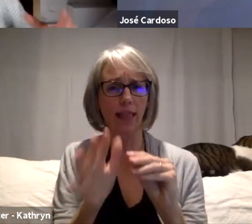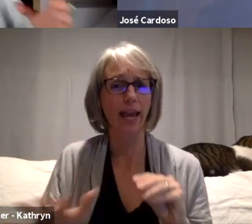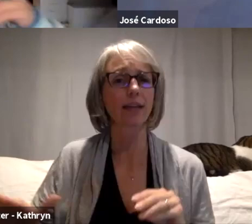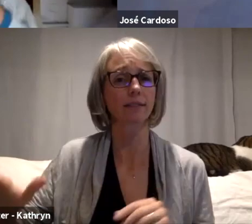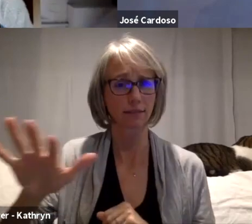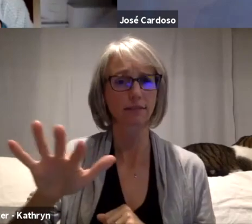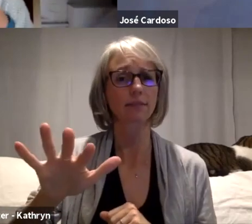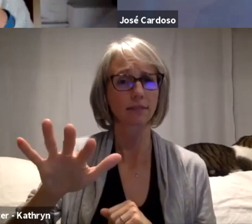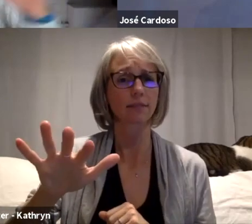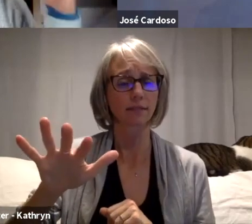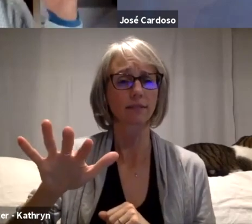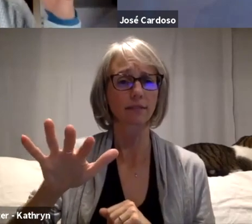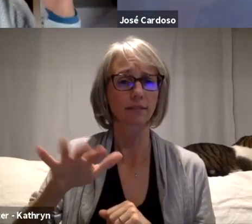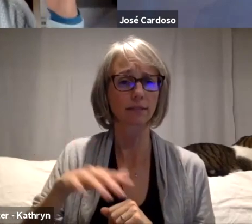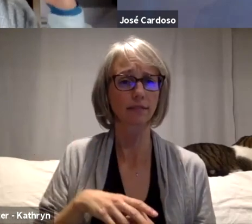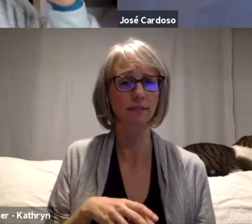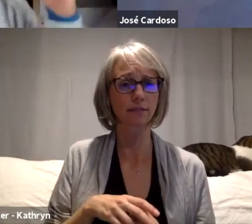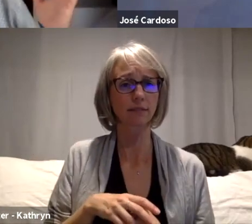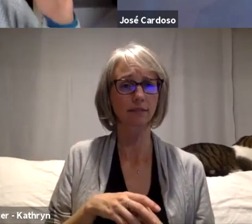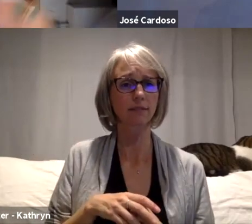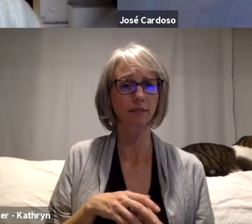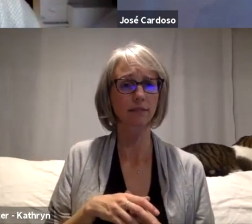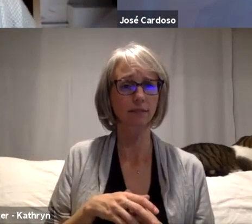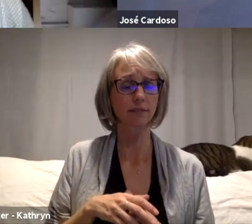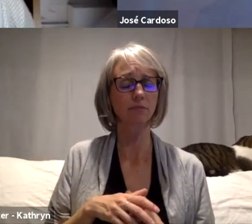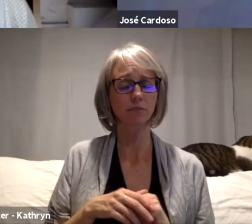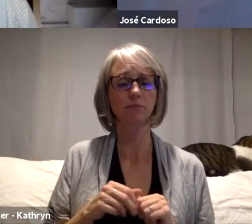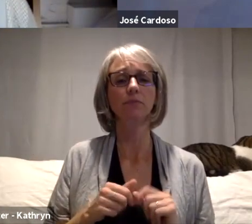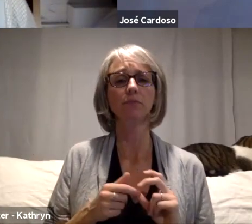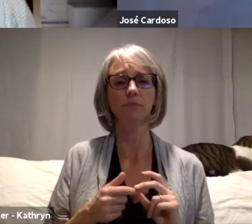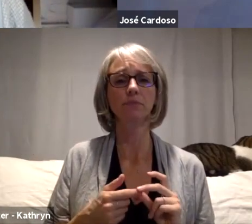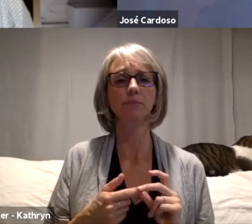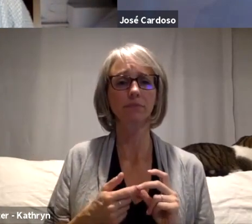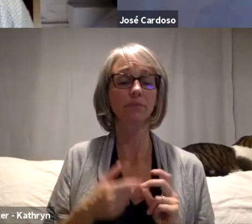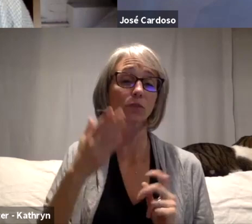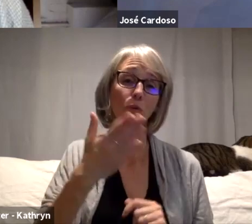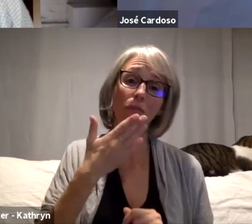not only as an internal, but also as a larger concept as well. So thank you for sharing that.